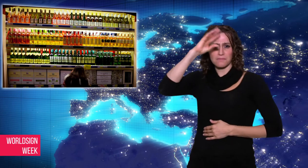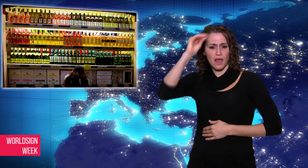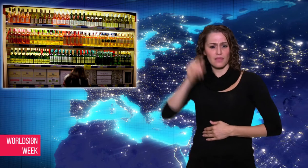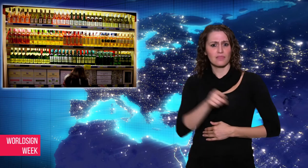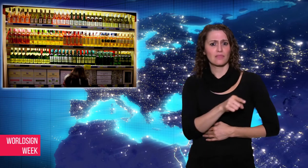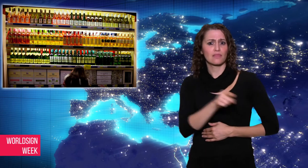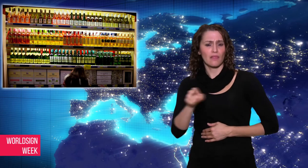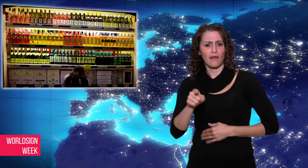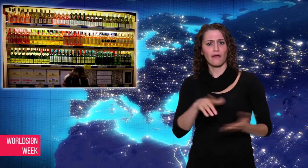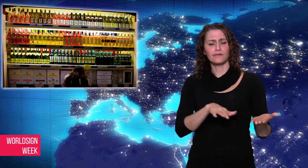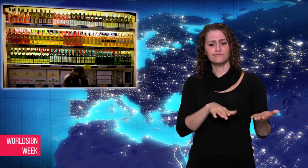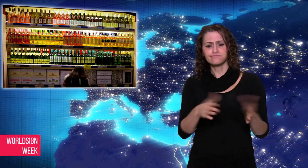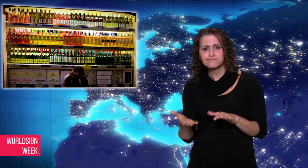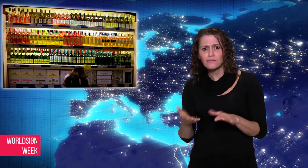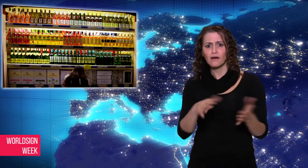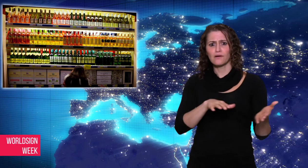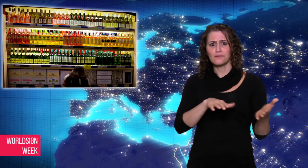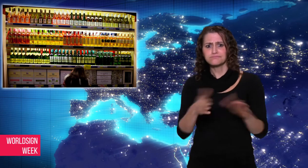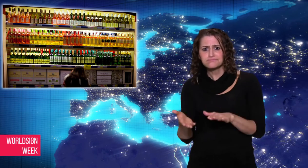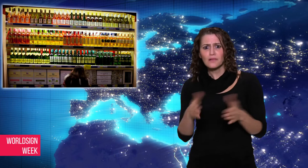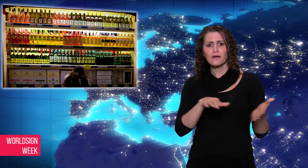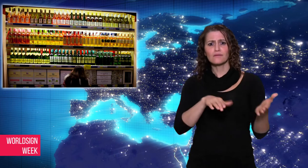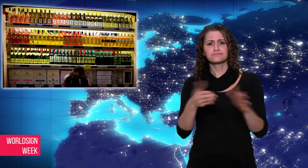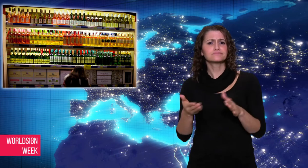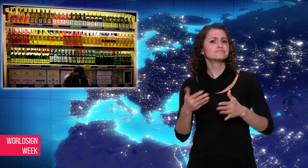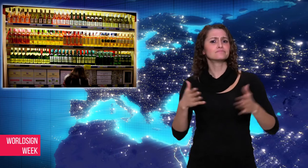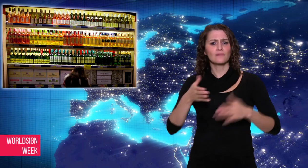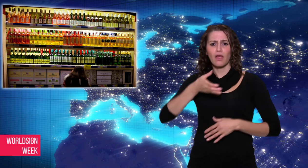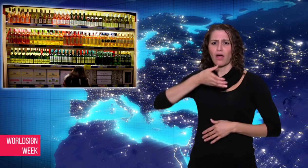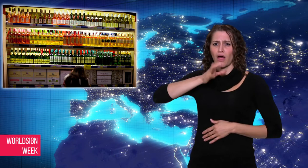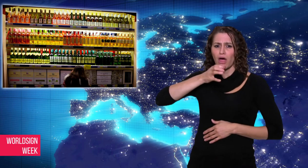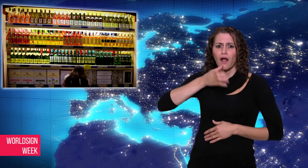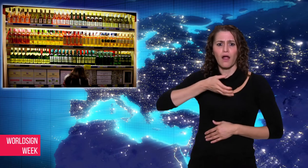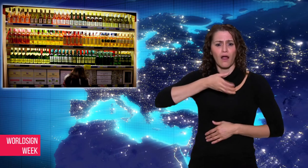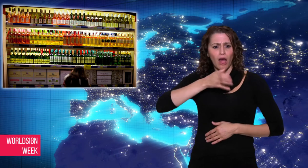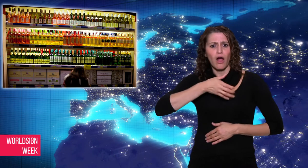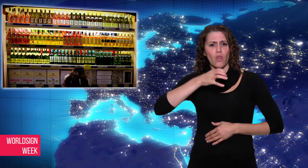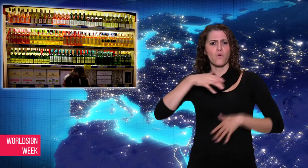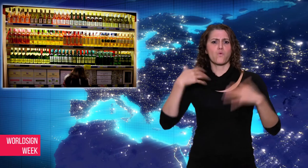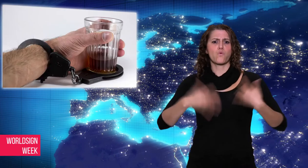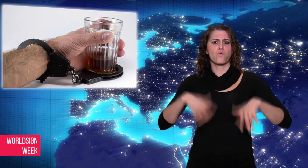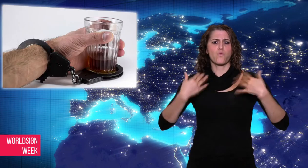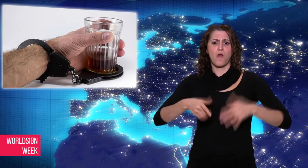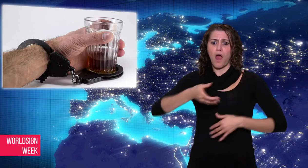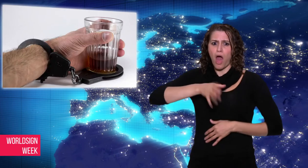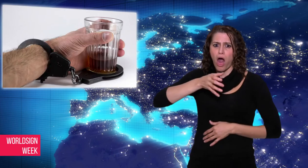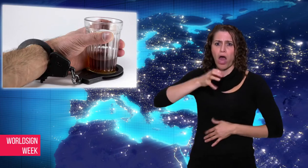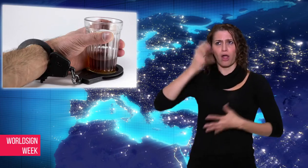died from drinking too much